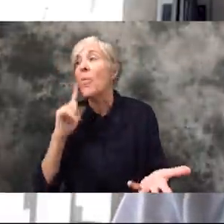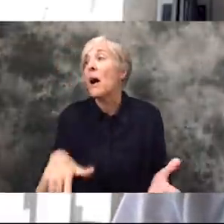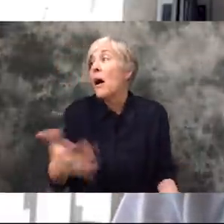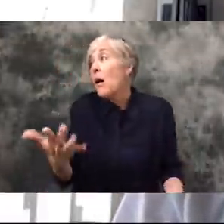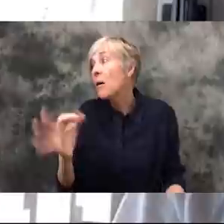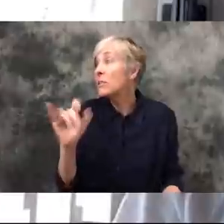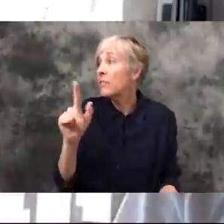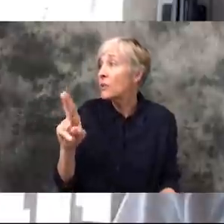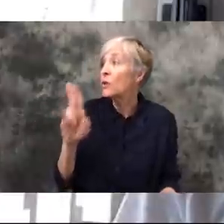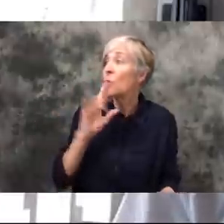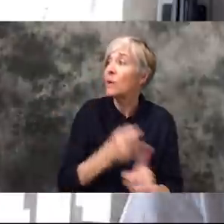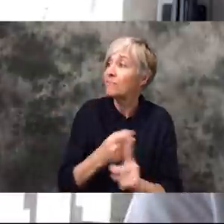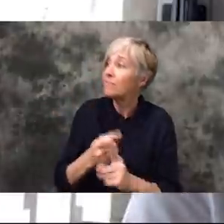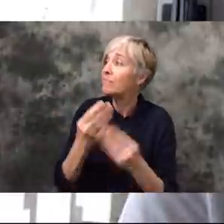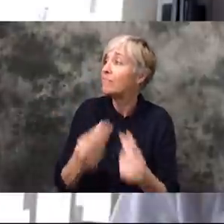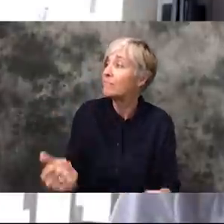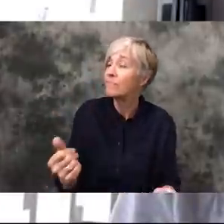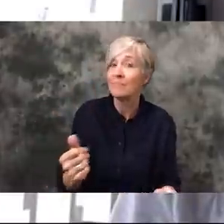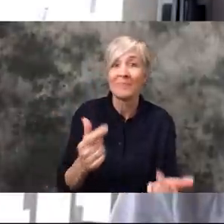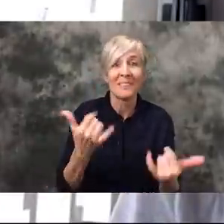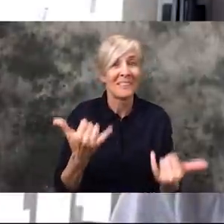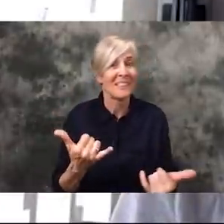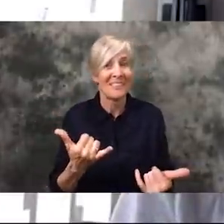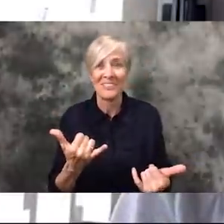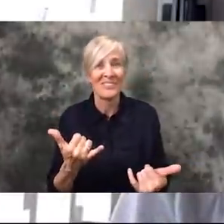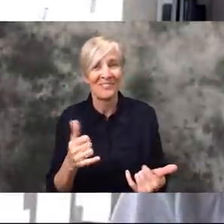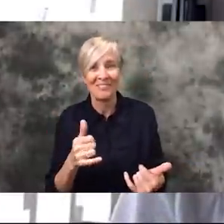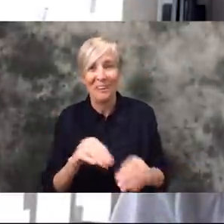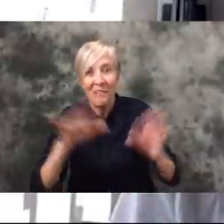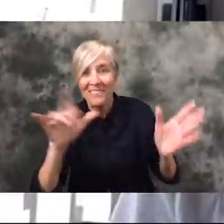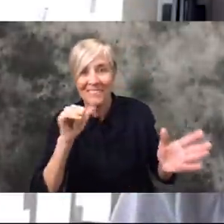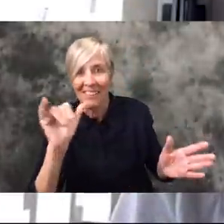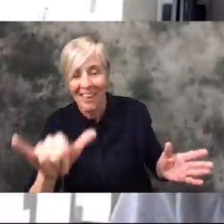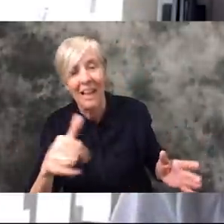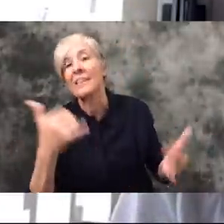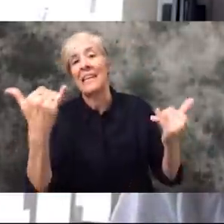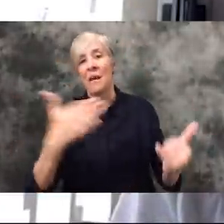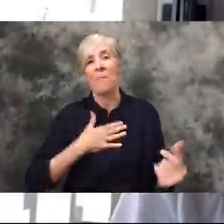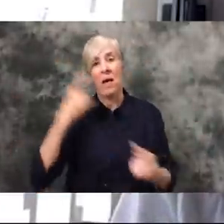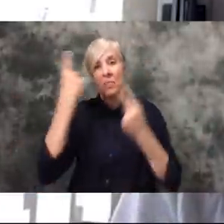honest, but obviously not. My thoughts are really different now in terms of what's